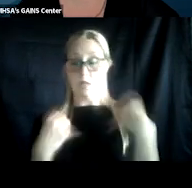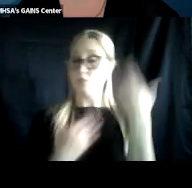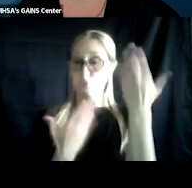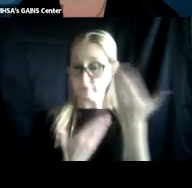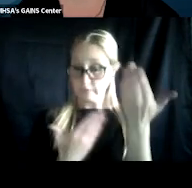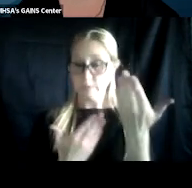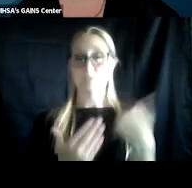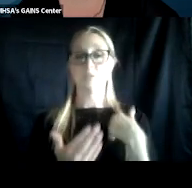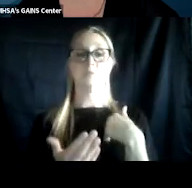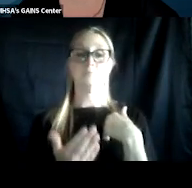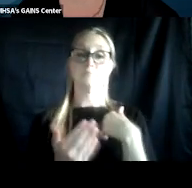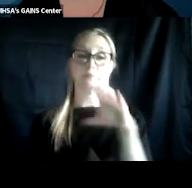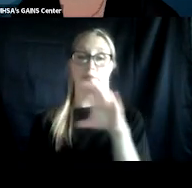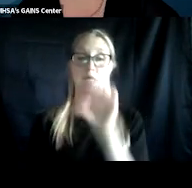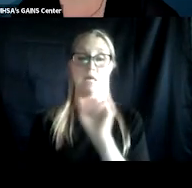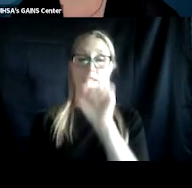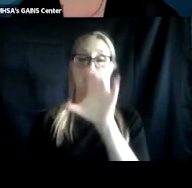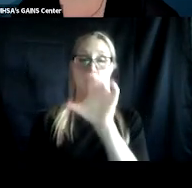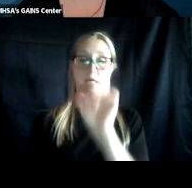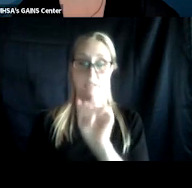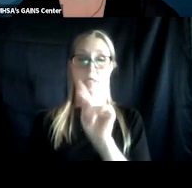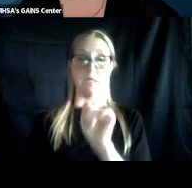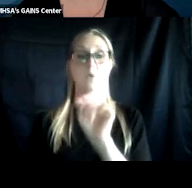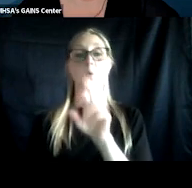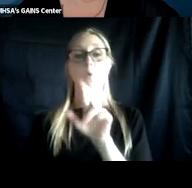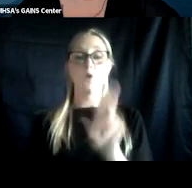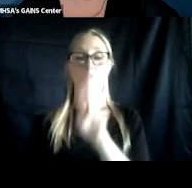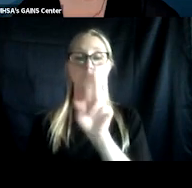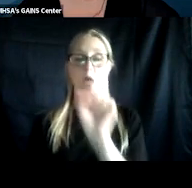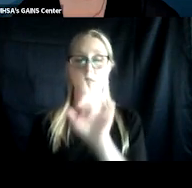and Mental Health Services Administration, or the US Department of Health and Human Services.